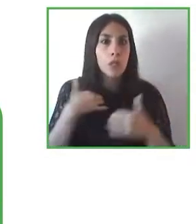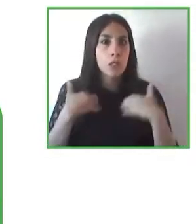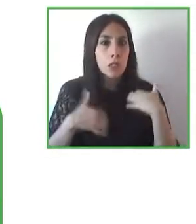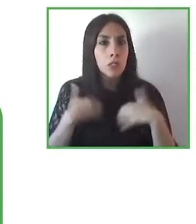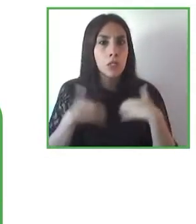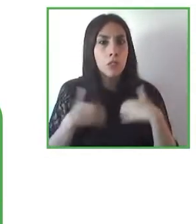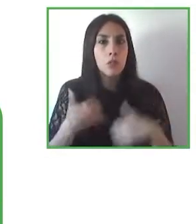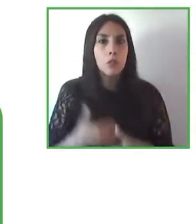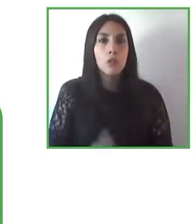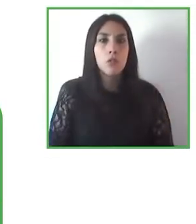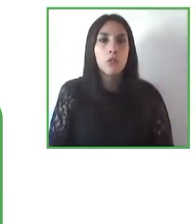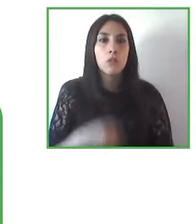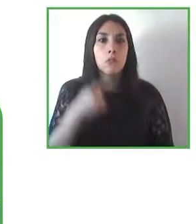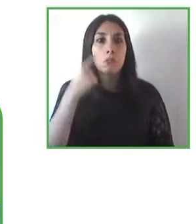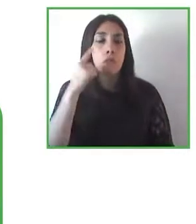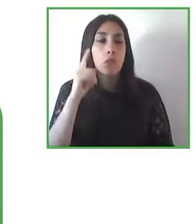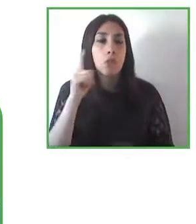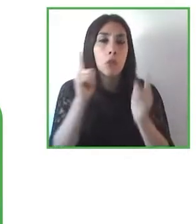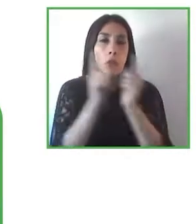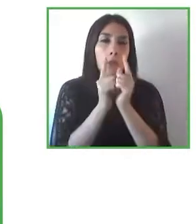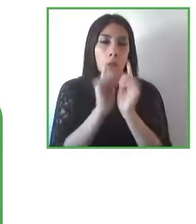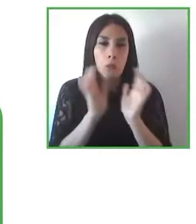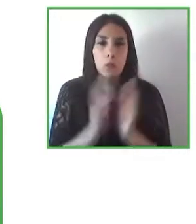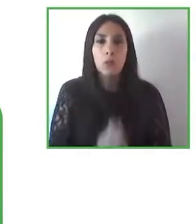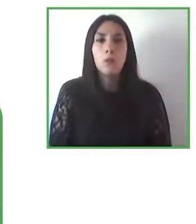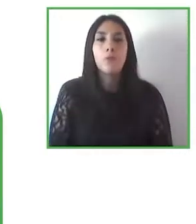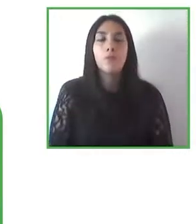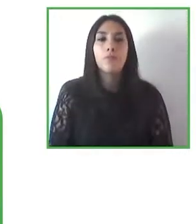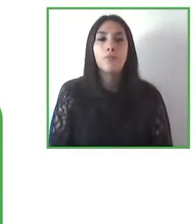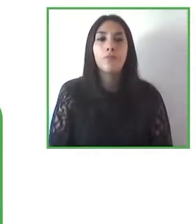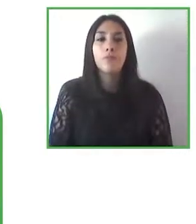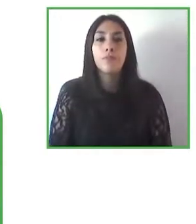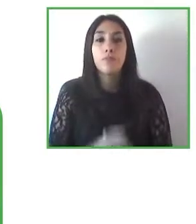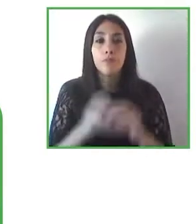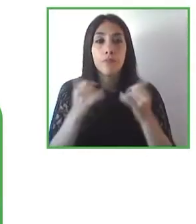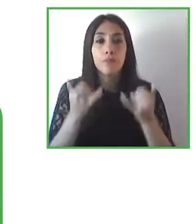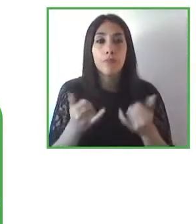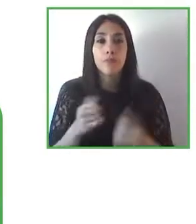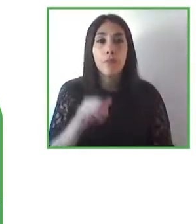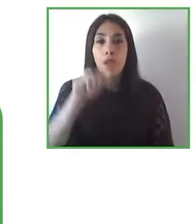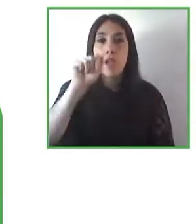of digital transformation a lot of new information will be created in digital